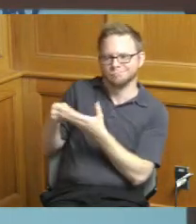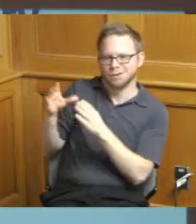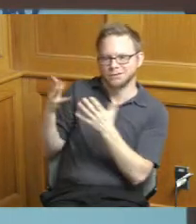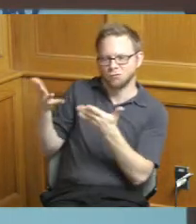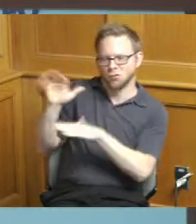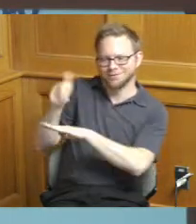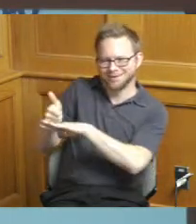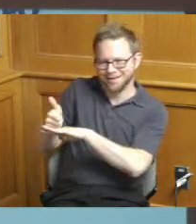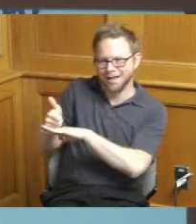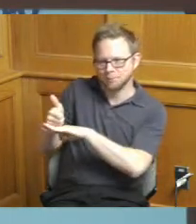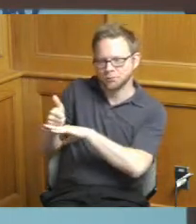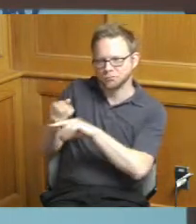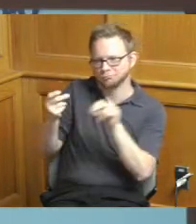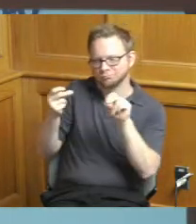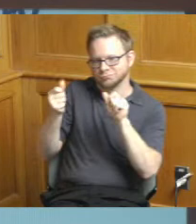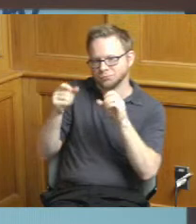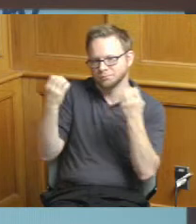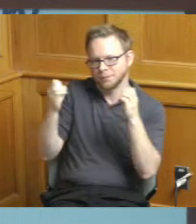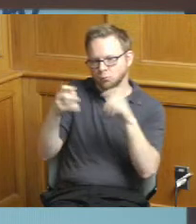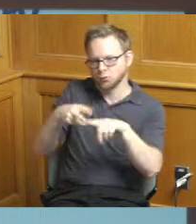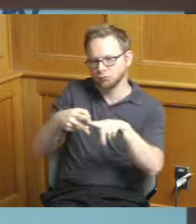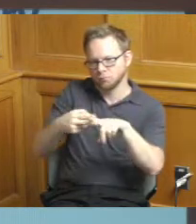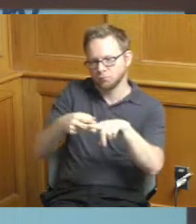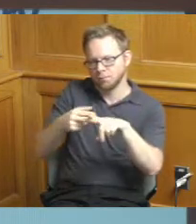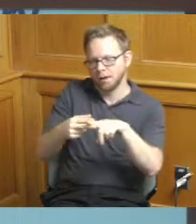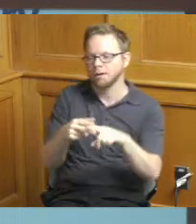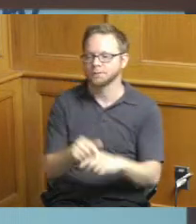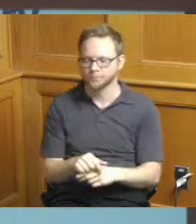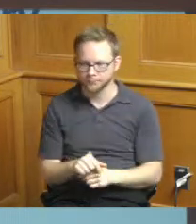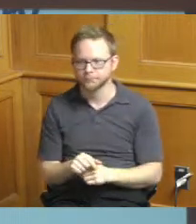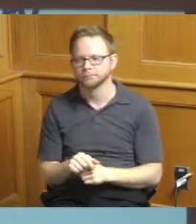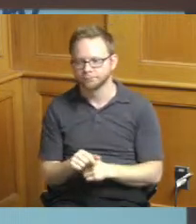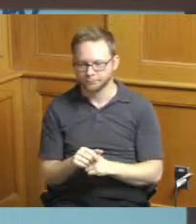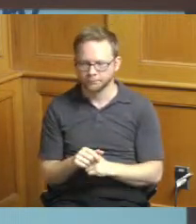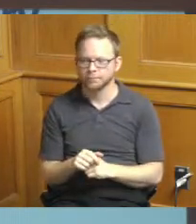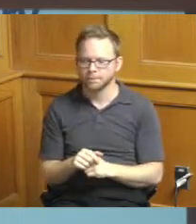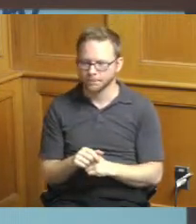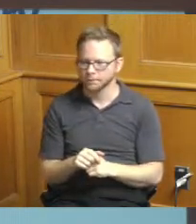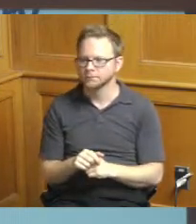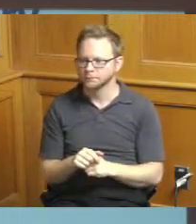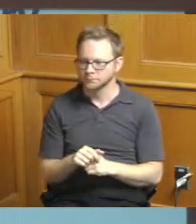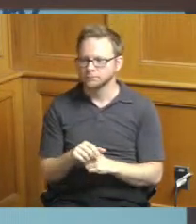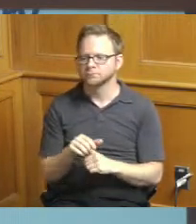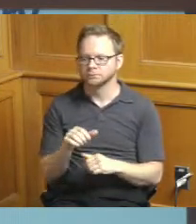that repair work the main sewer renewal program is another big and important tool that we have to do